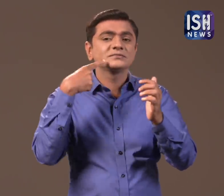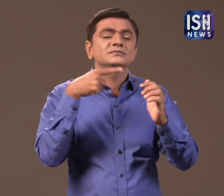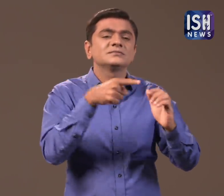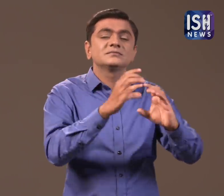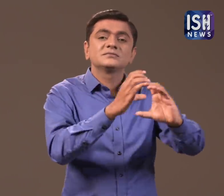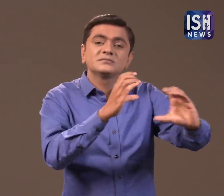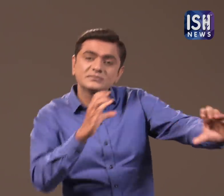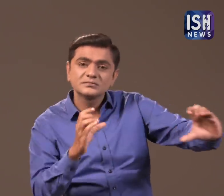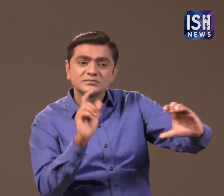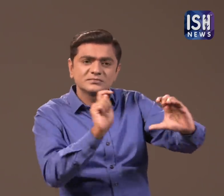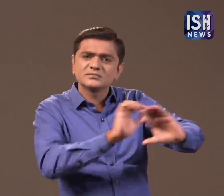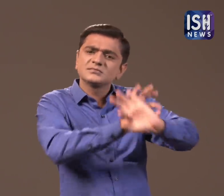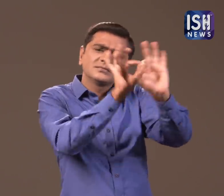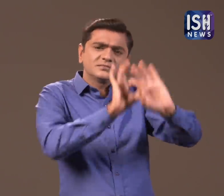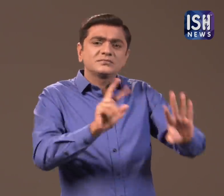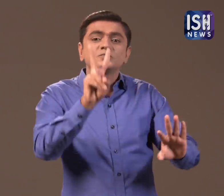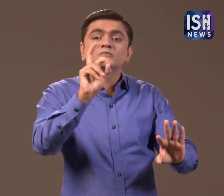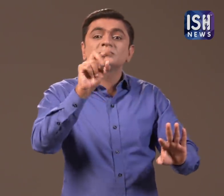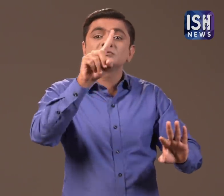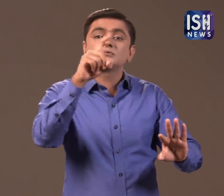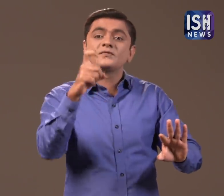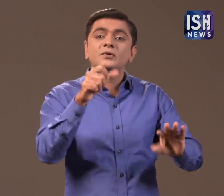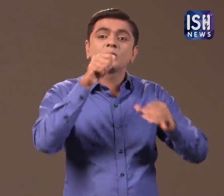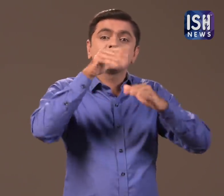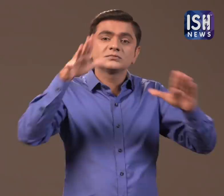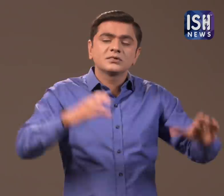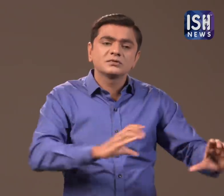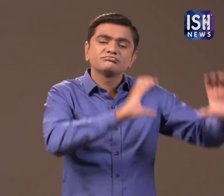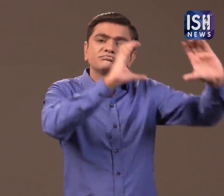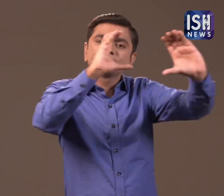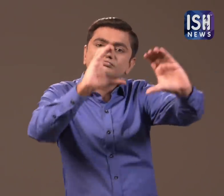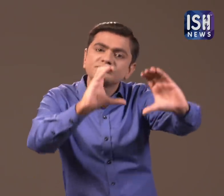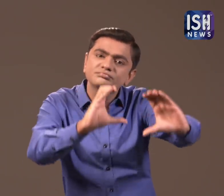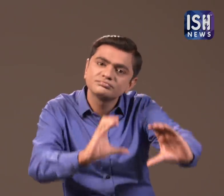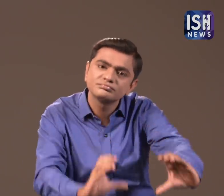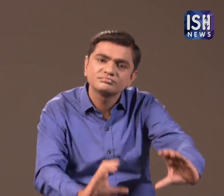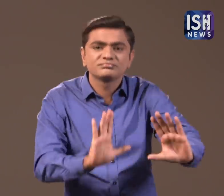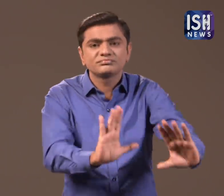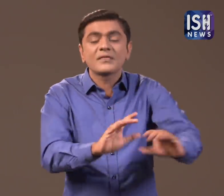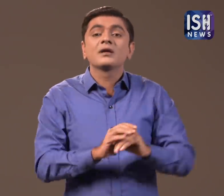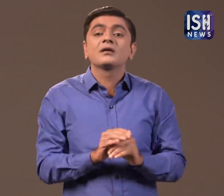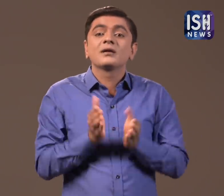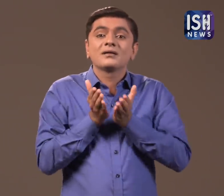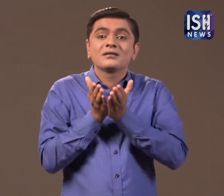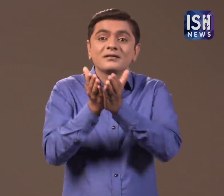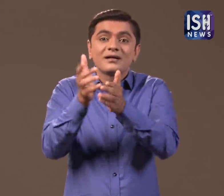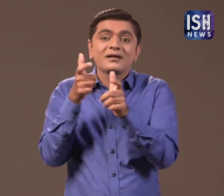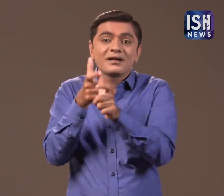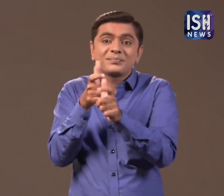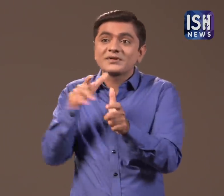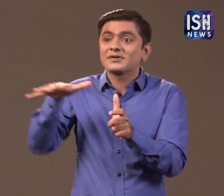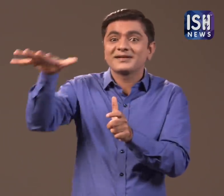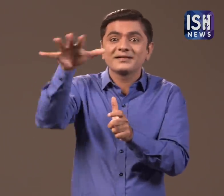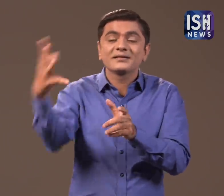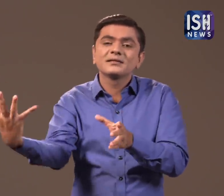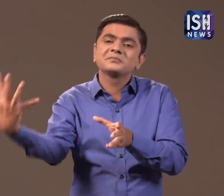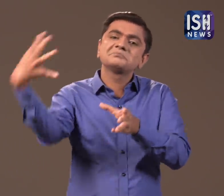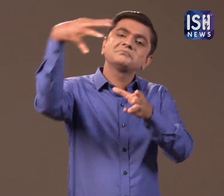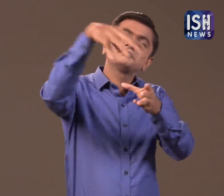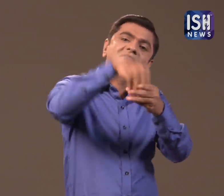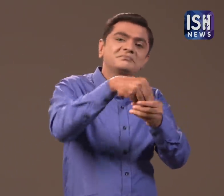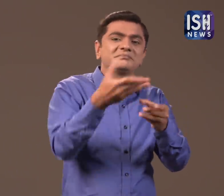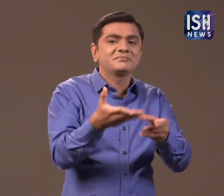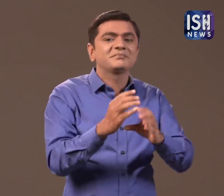This submarine was ready in 2017 after which it joined the Indian Navy.